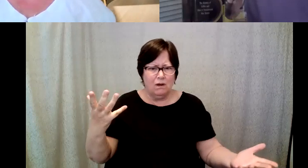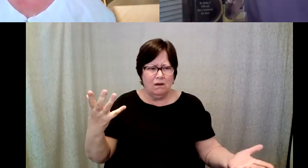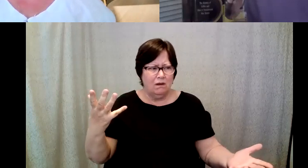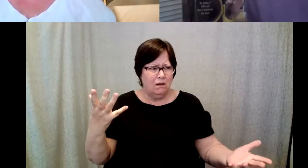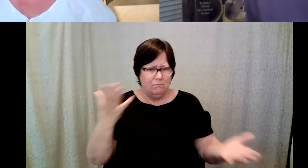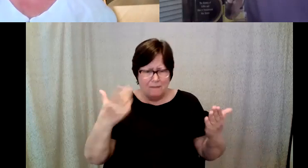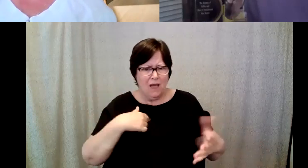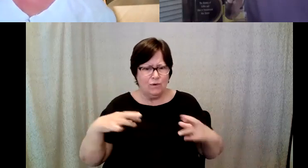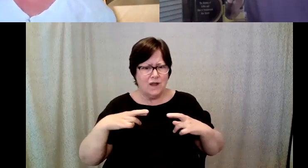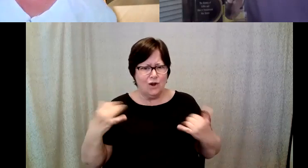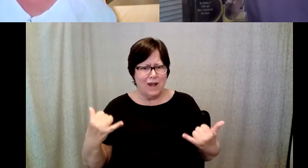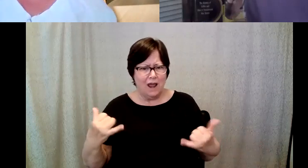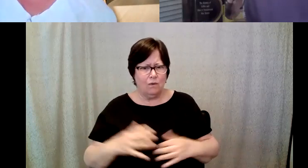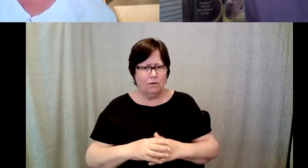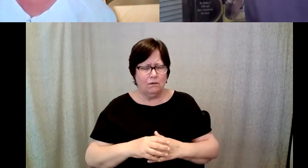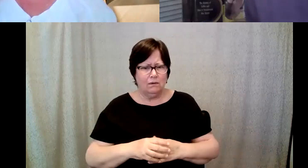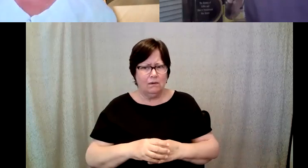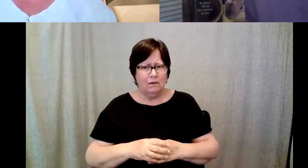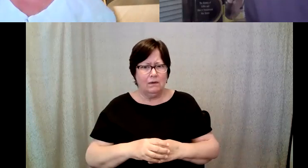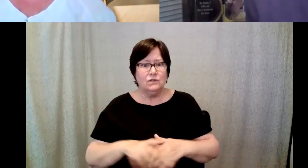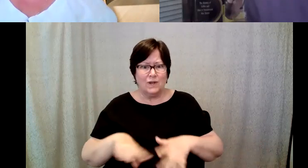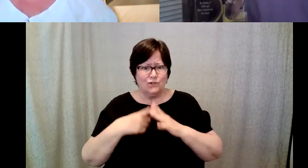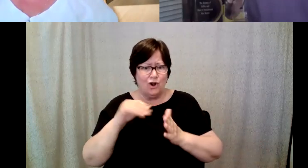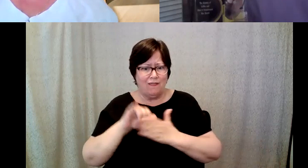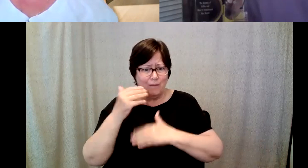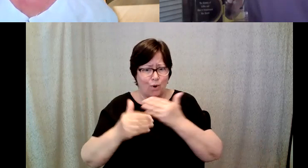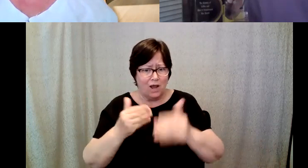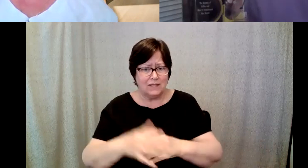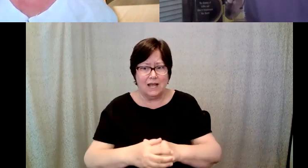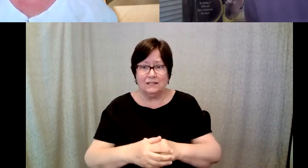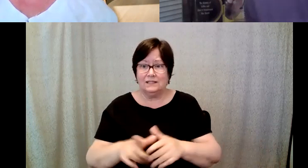D. Major Cohen: And so I put the wheels in motion, and then I called Wiley and said.